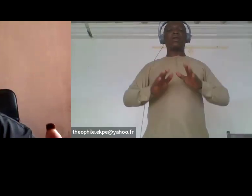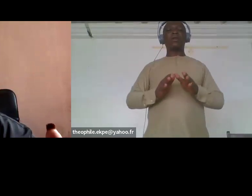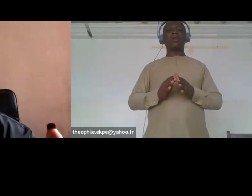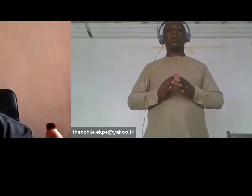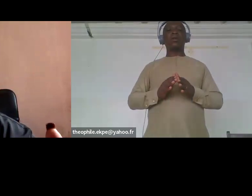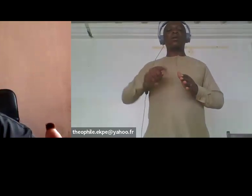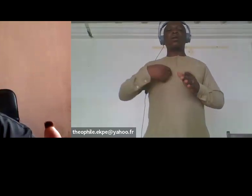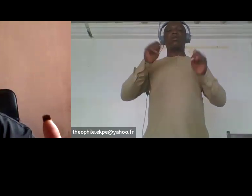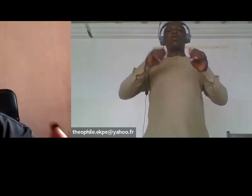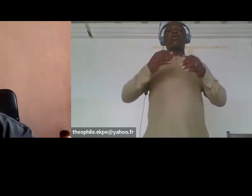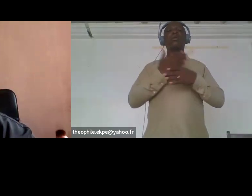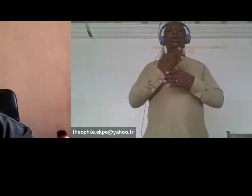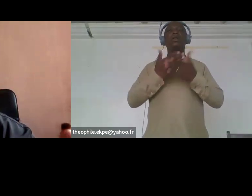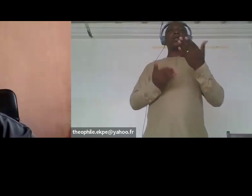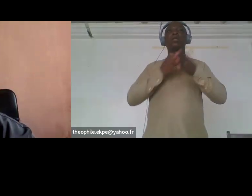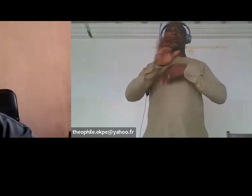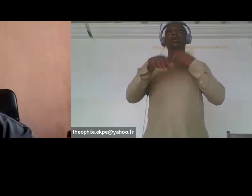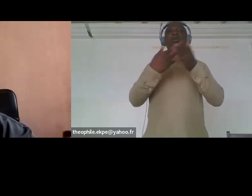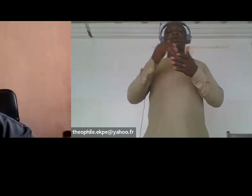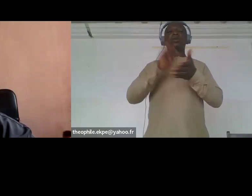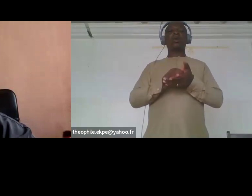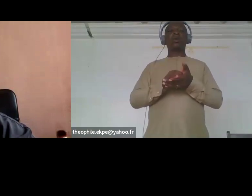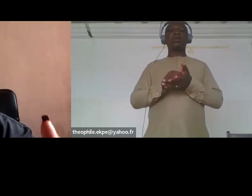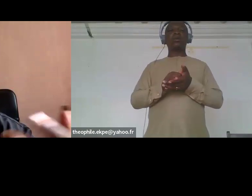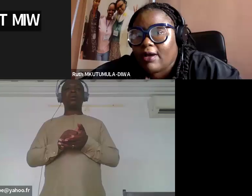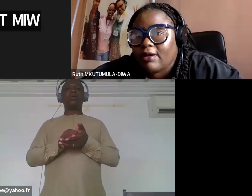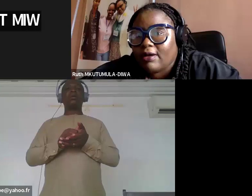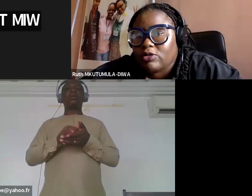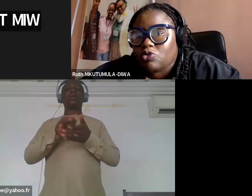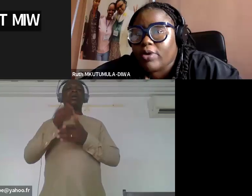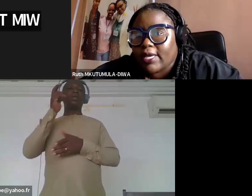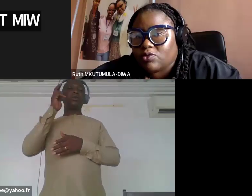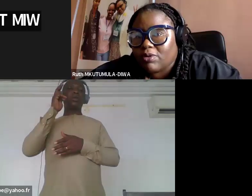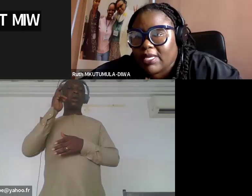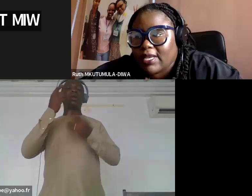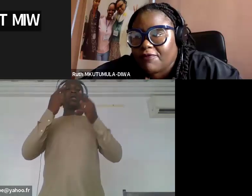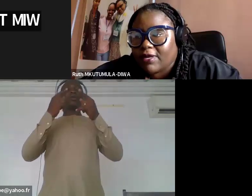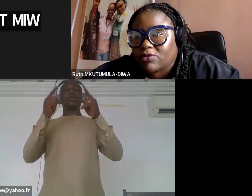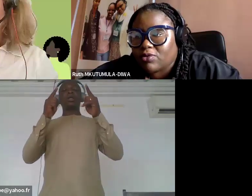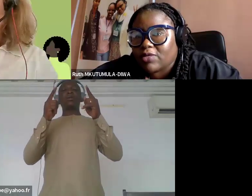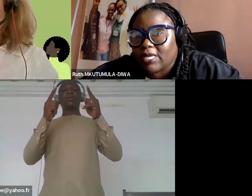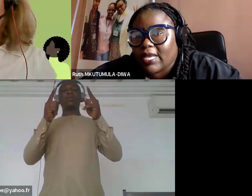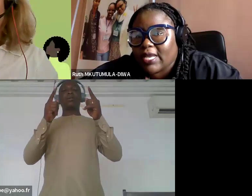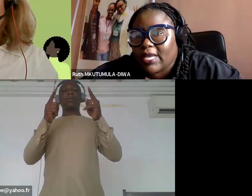of stories of success and what we are doing as women in Africa so that we can